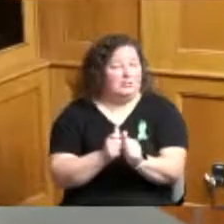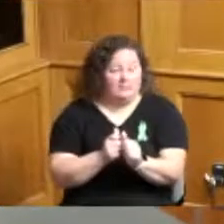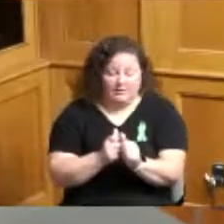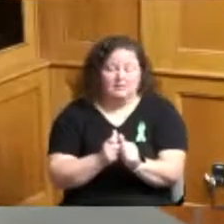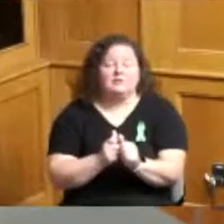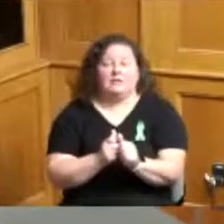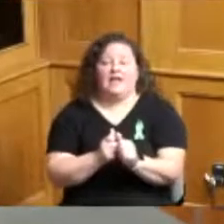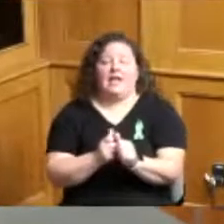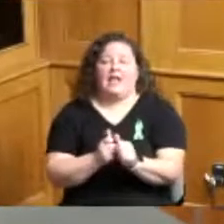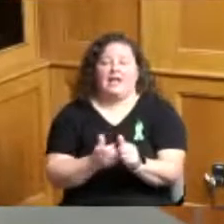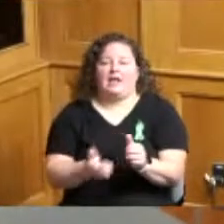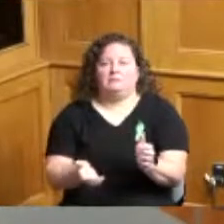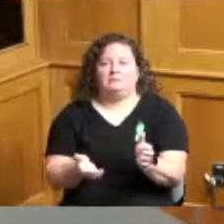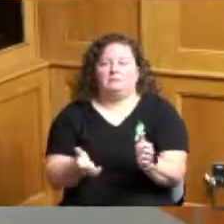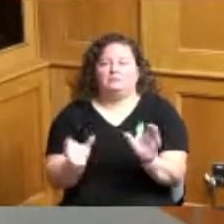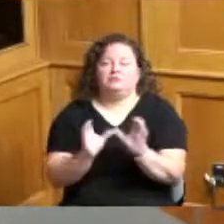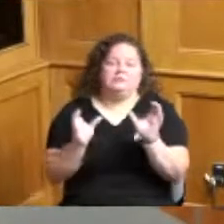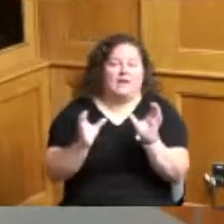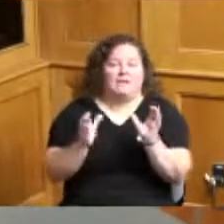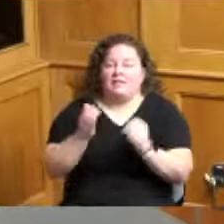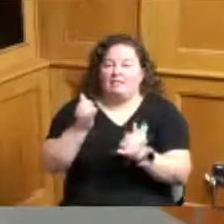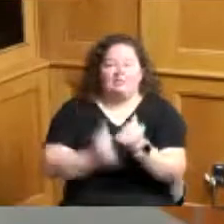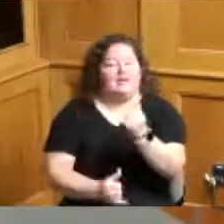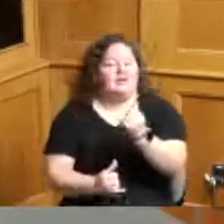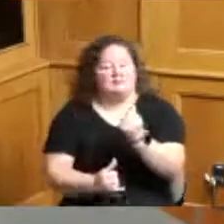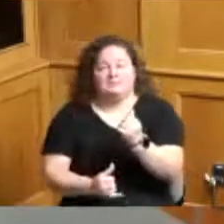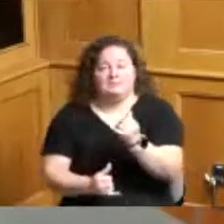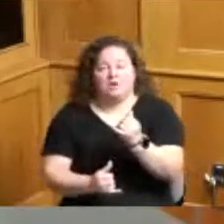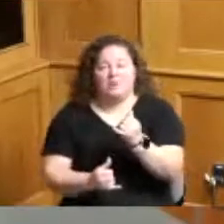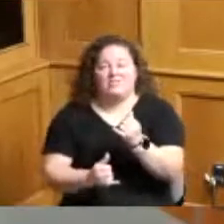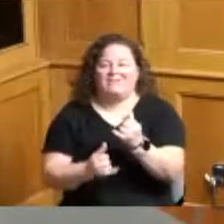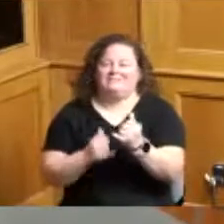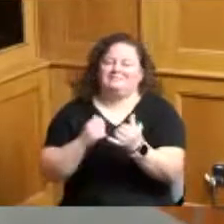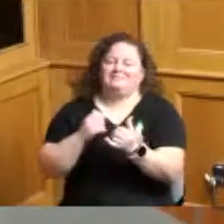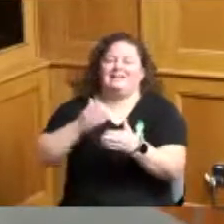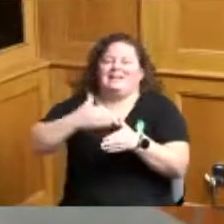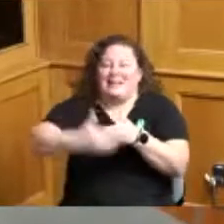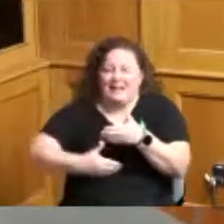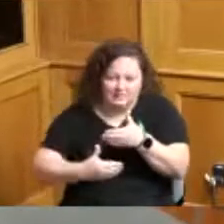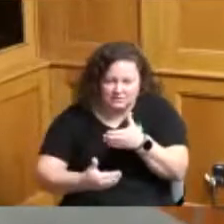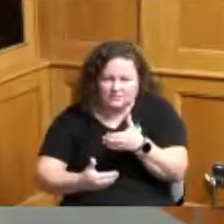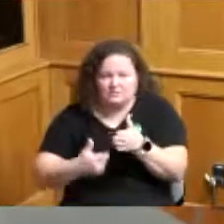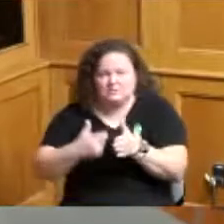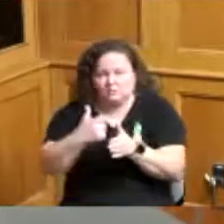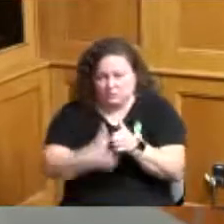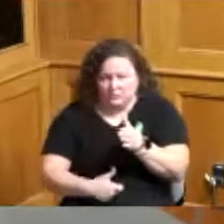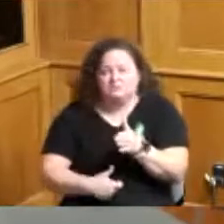that have accrued since that last certification and it is in addition to that previous amount and